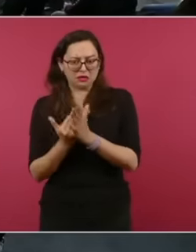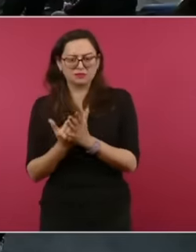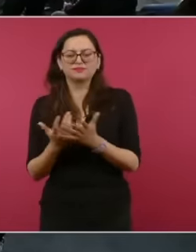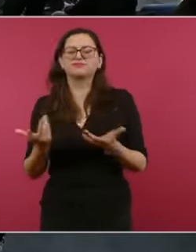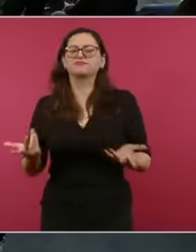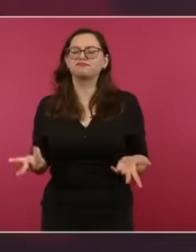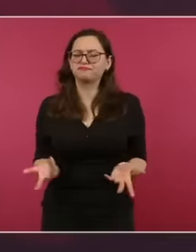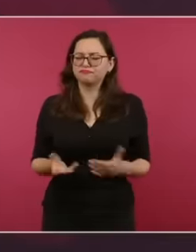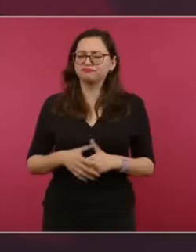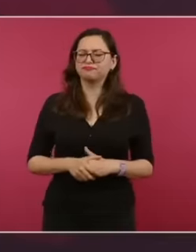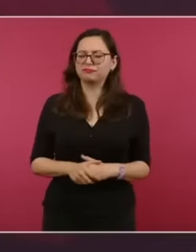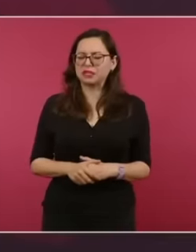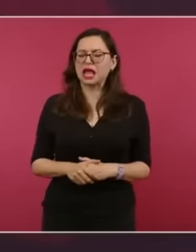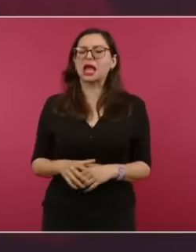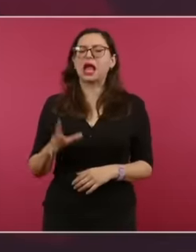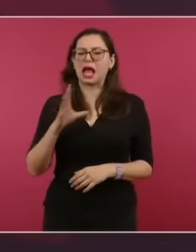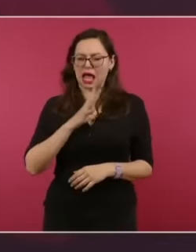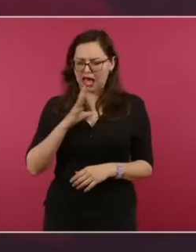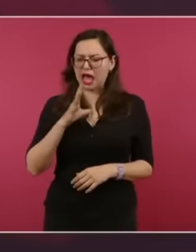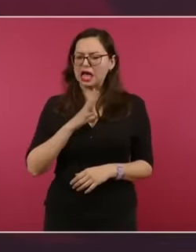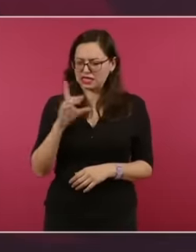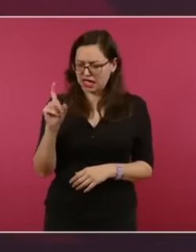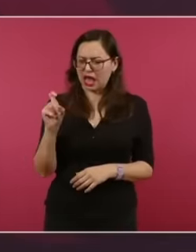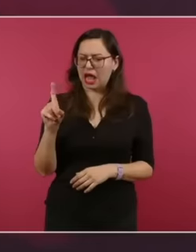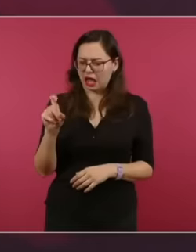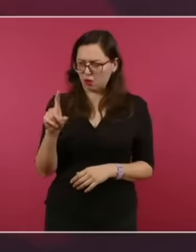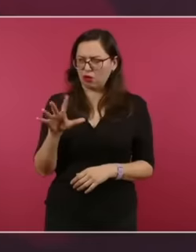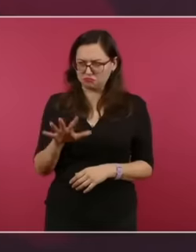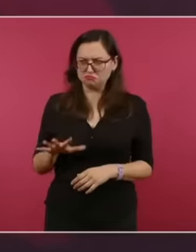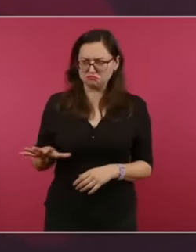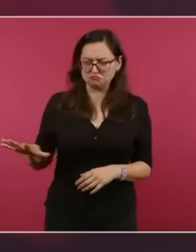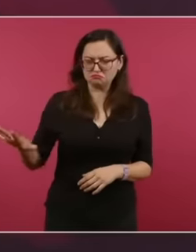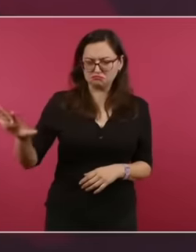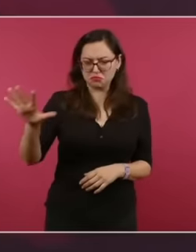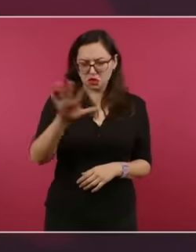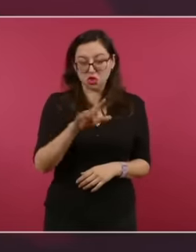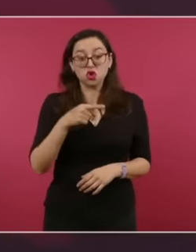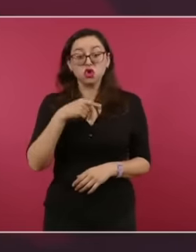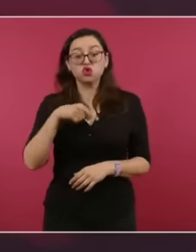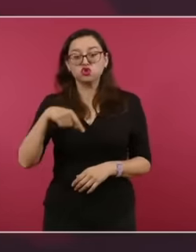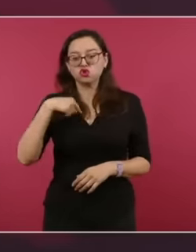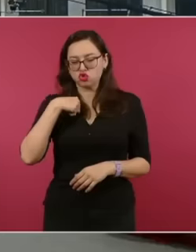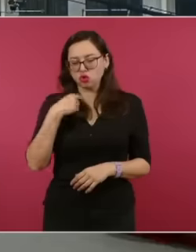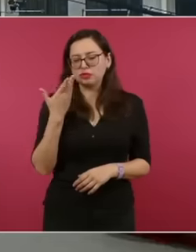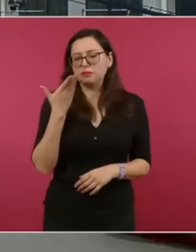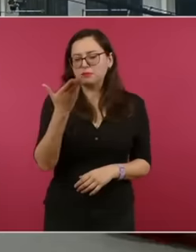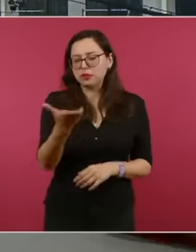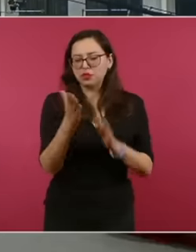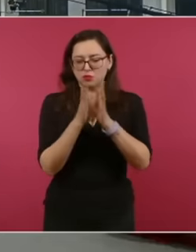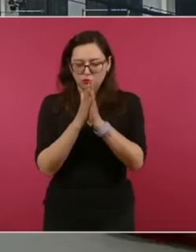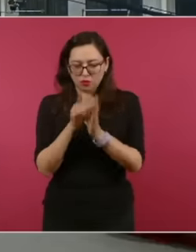your government's data, I ask you to Do a more careful review. We have not done a